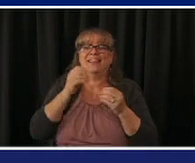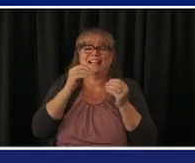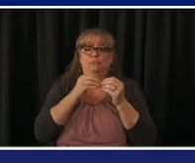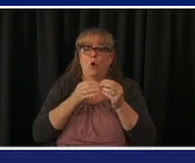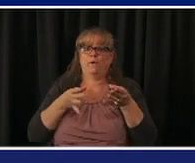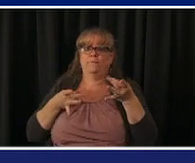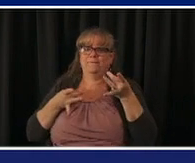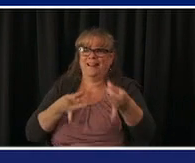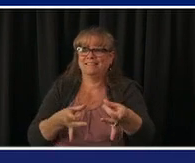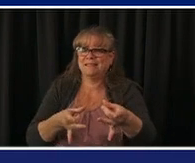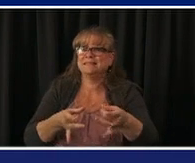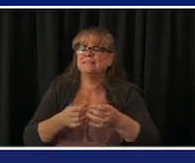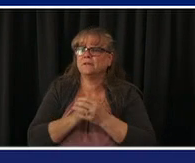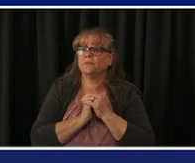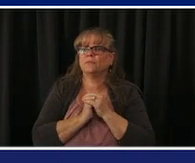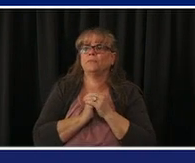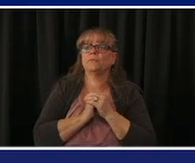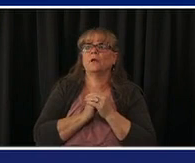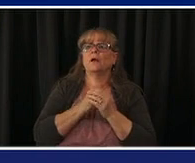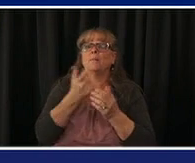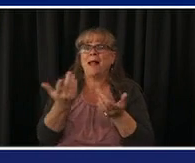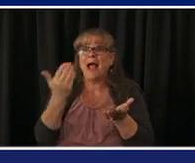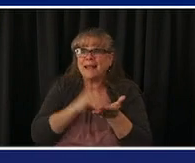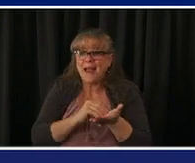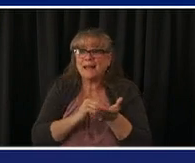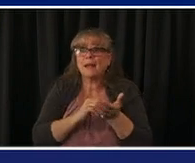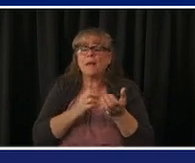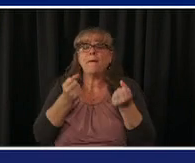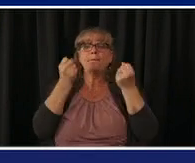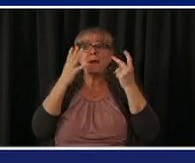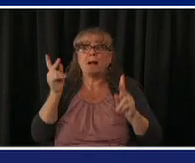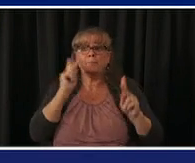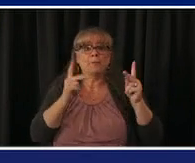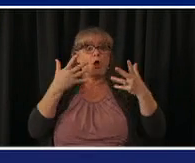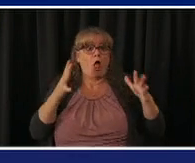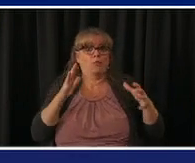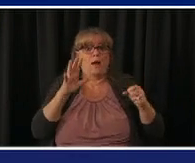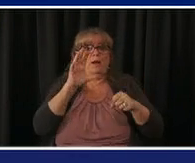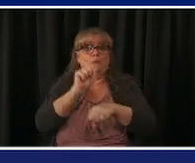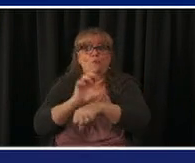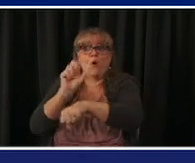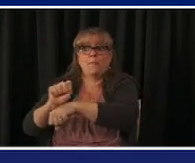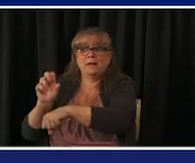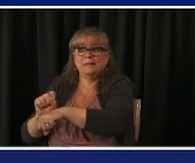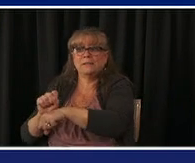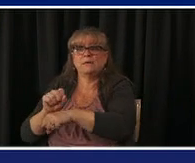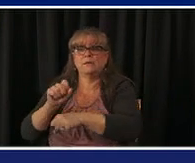of these are already full right now so you might want to just note these these these websites and